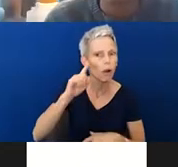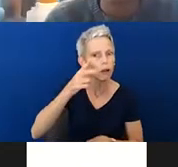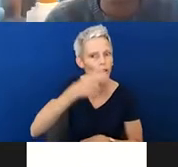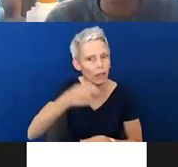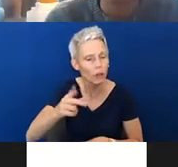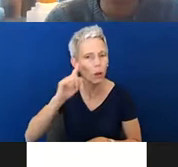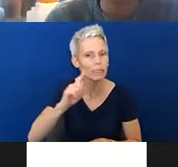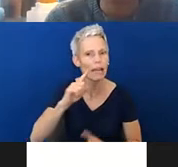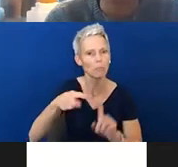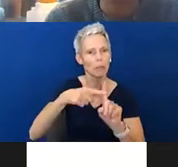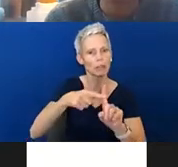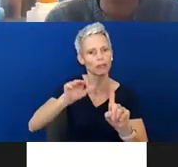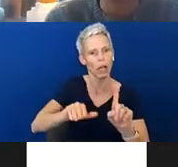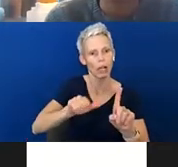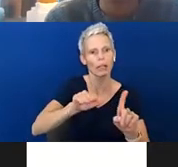We know Asia and Chanel. Who else?